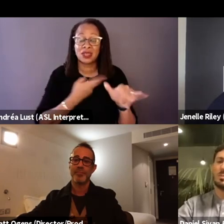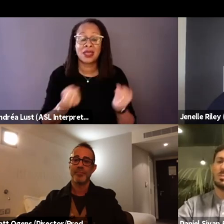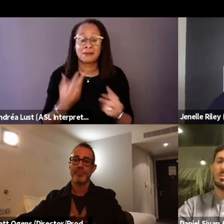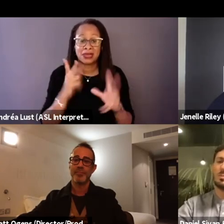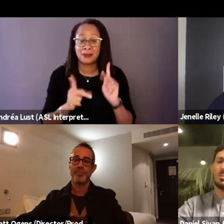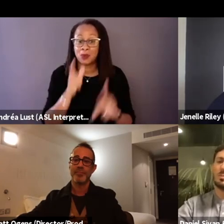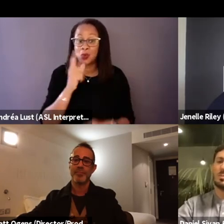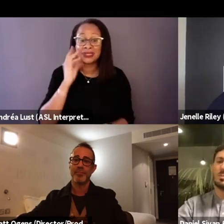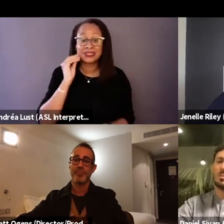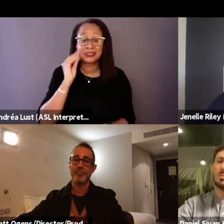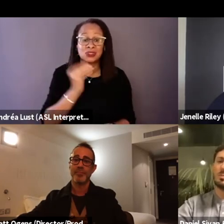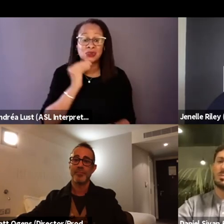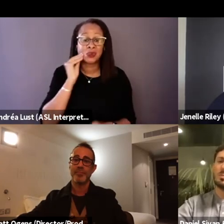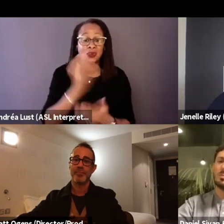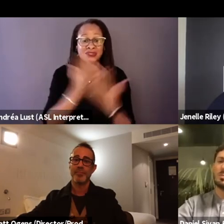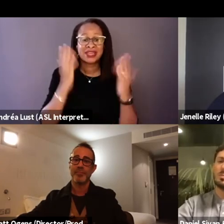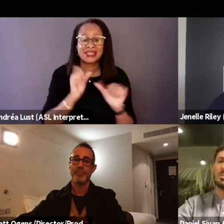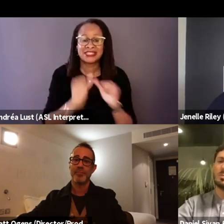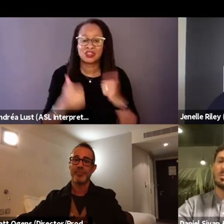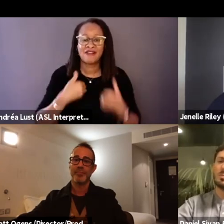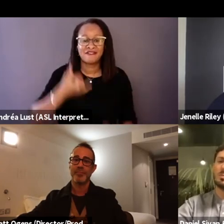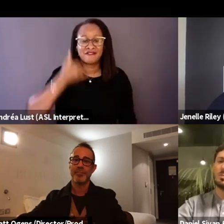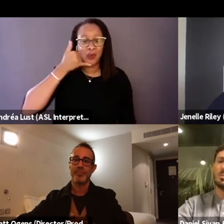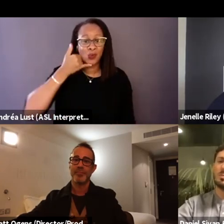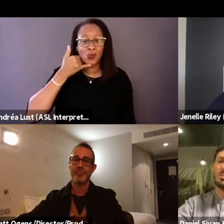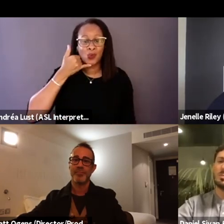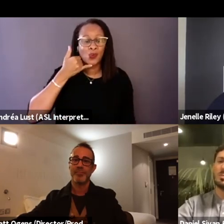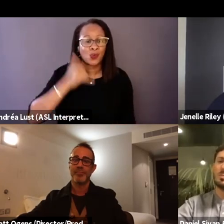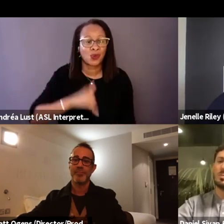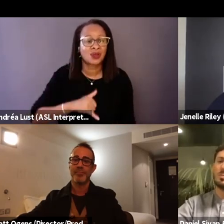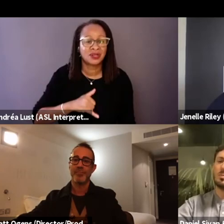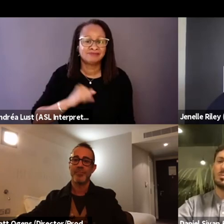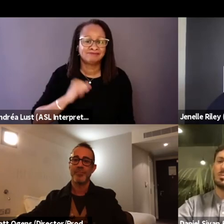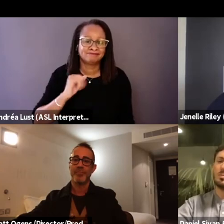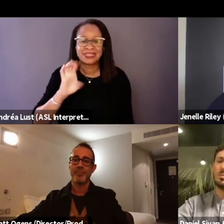still maintain their cell phone connection because that's kind of a lifeline